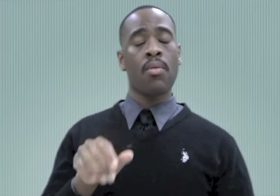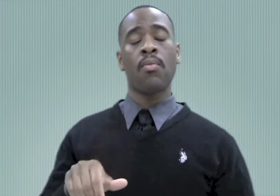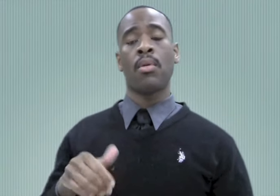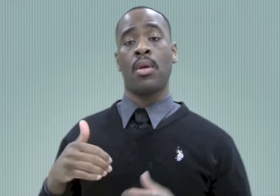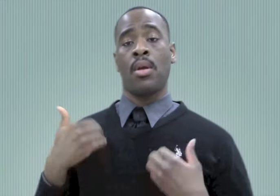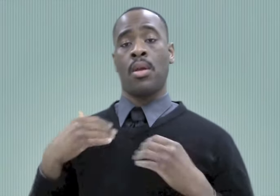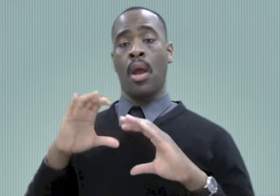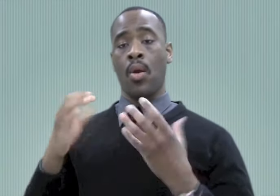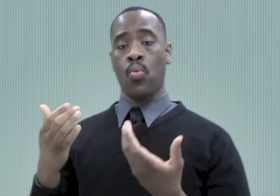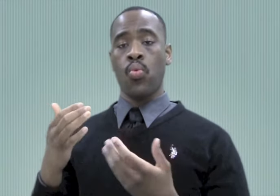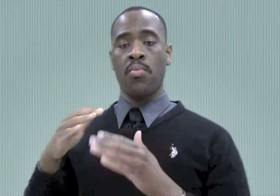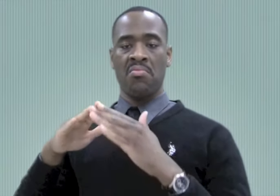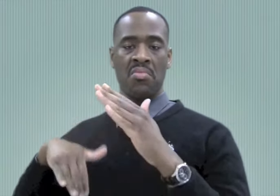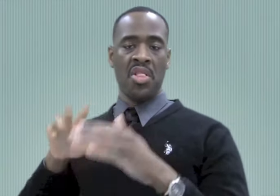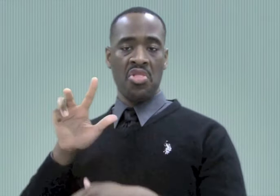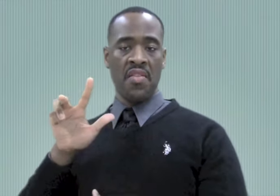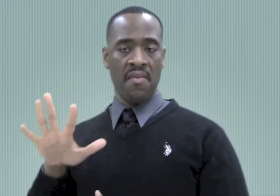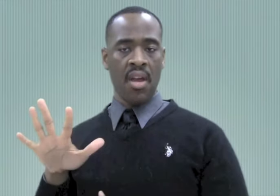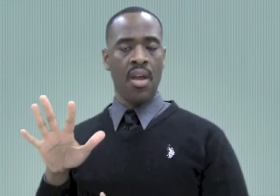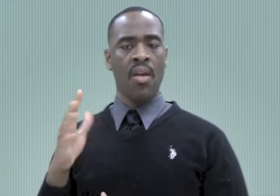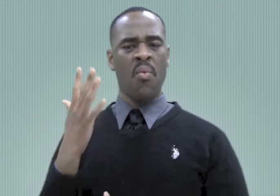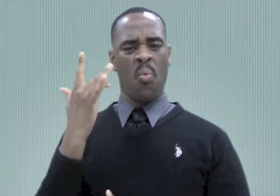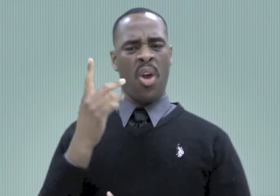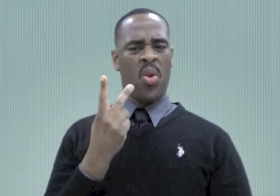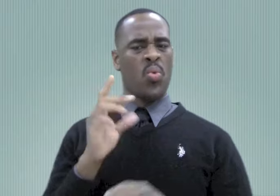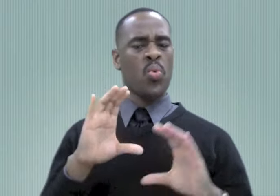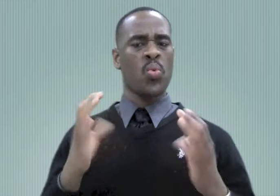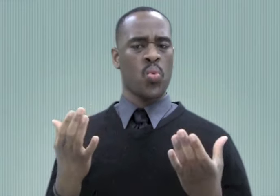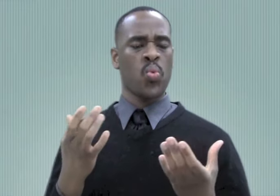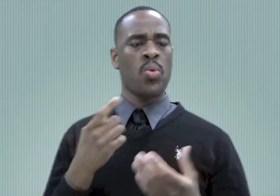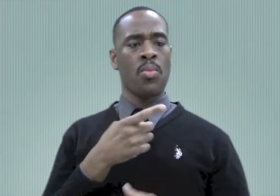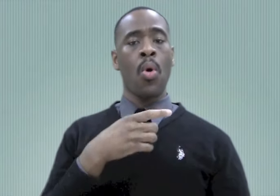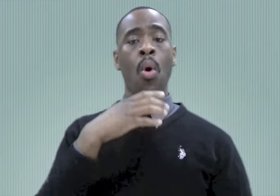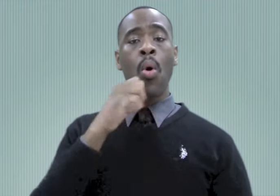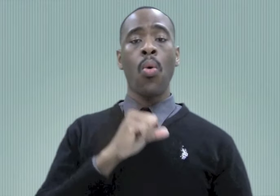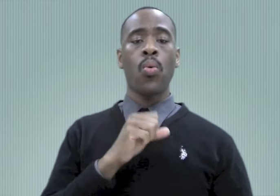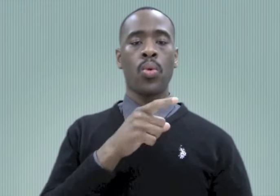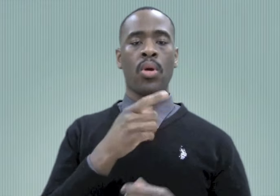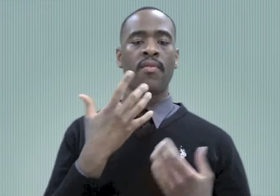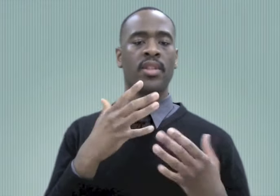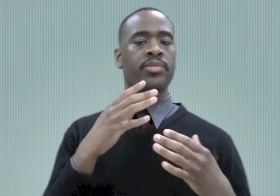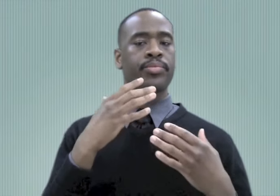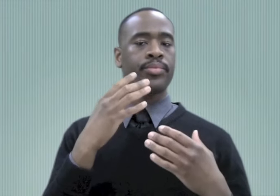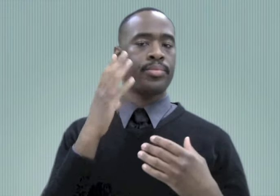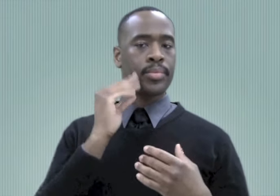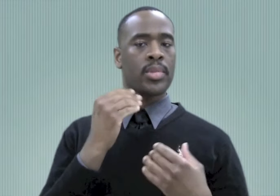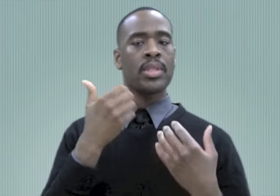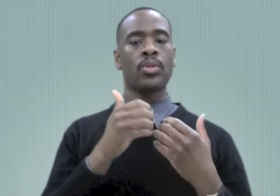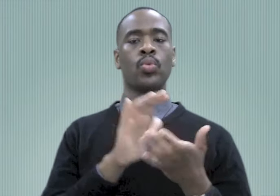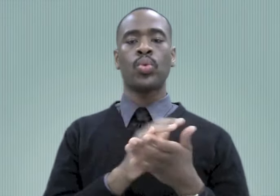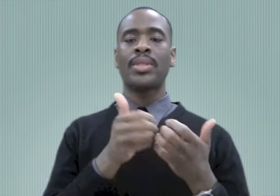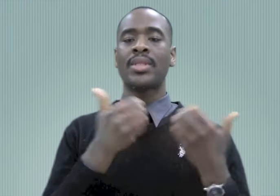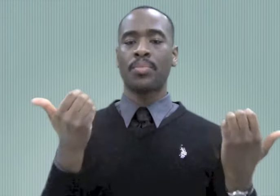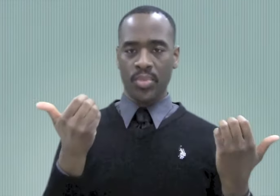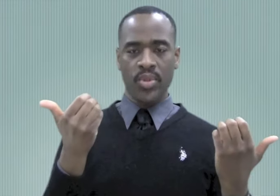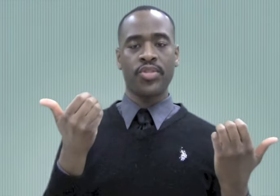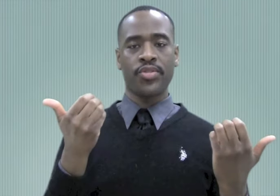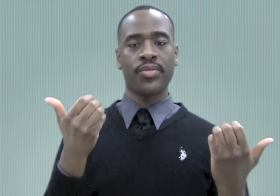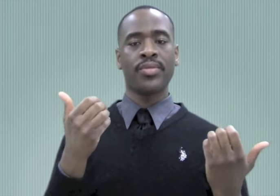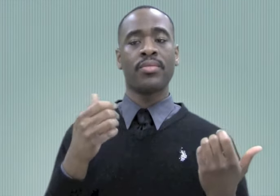people under 35 in the younger group. The older group went to segregated schools for the deaf and the younger